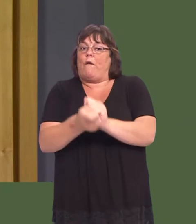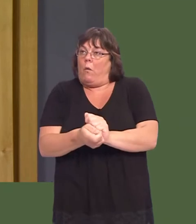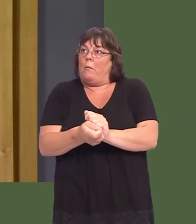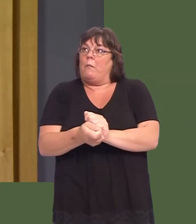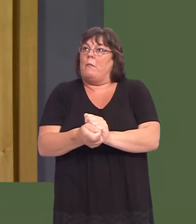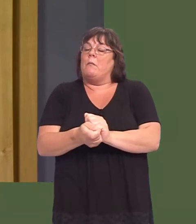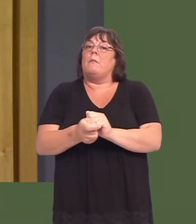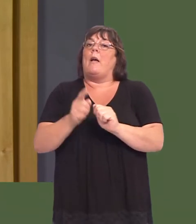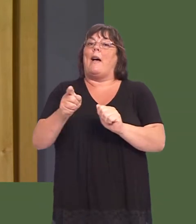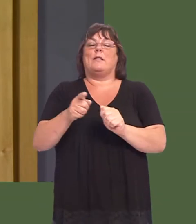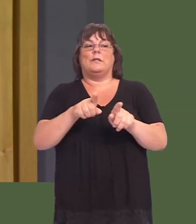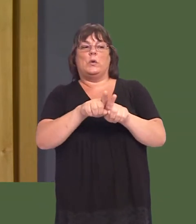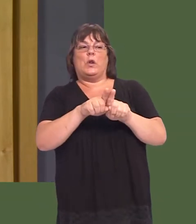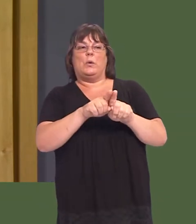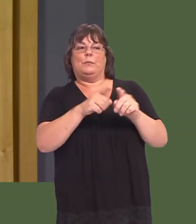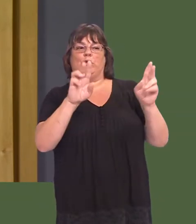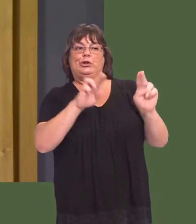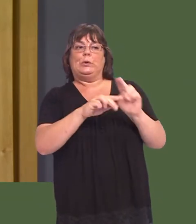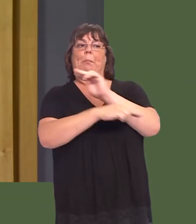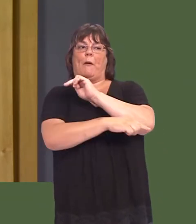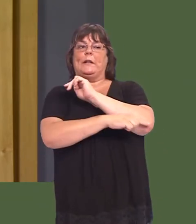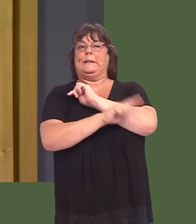Tackling poverty is also a key theme within that Act.